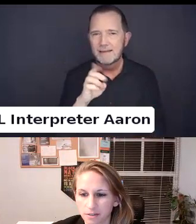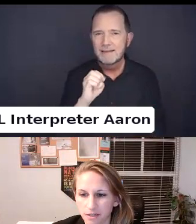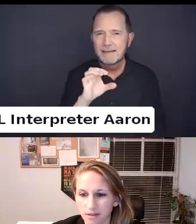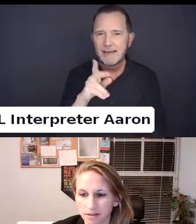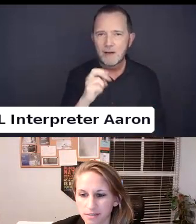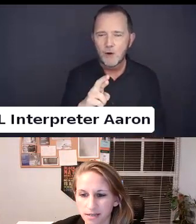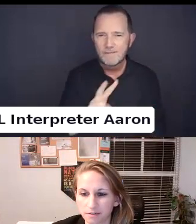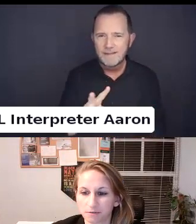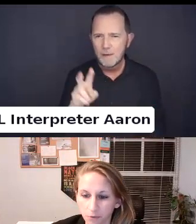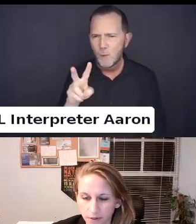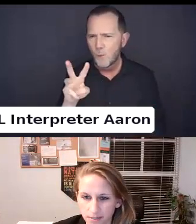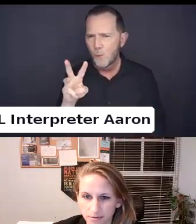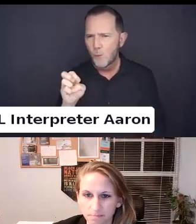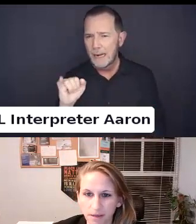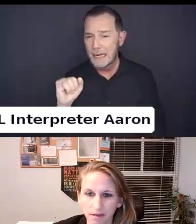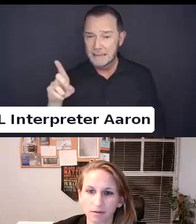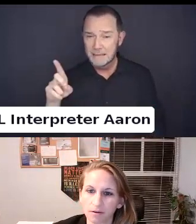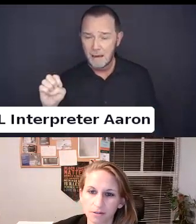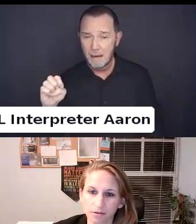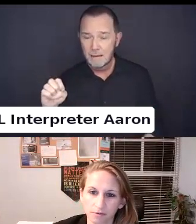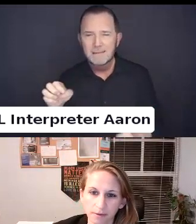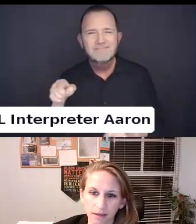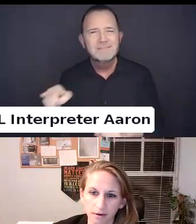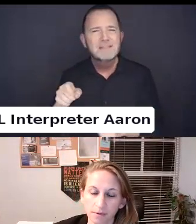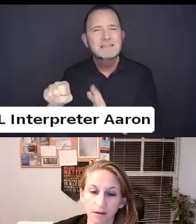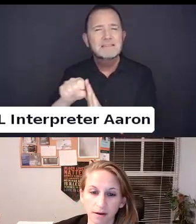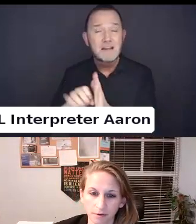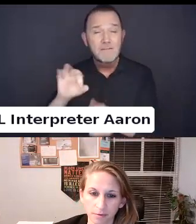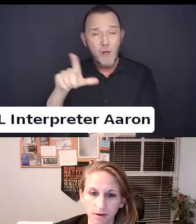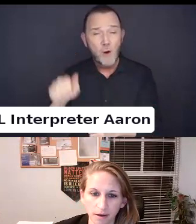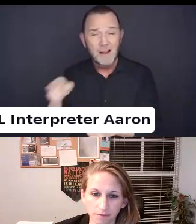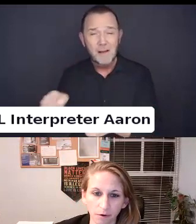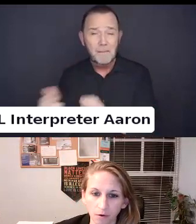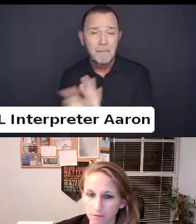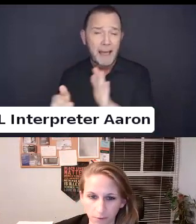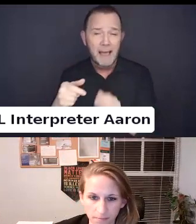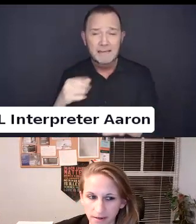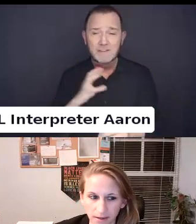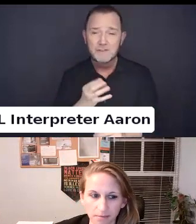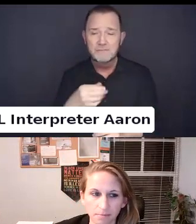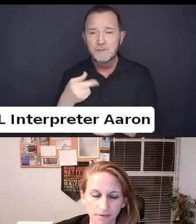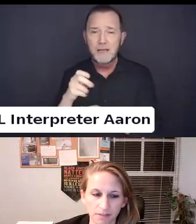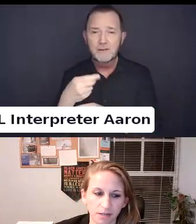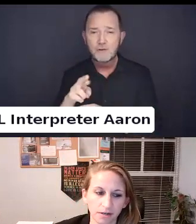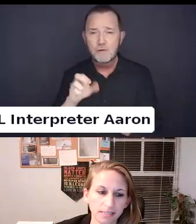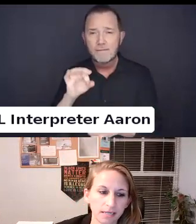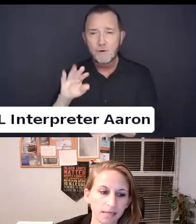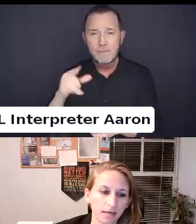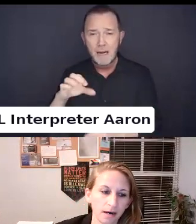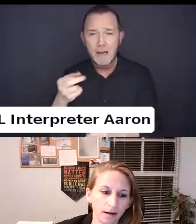Challenging the state of Florida has been on gender affirming care being covered for all Florida Medicaid beneficiaries.